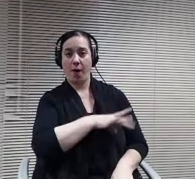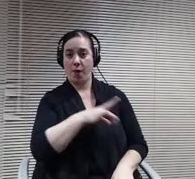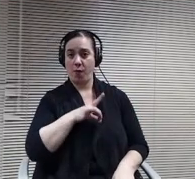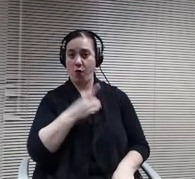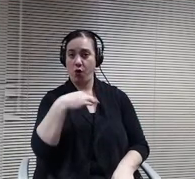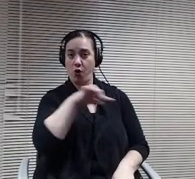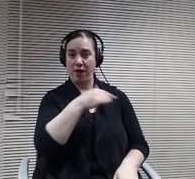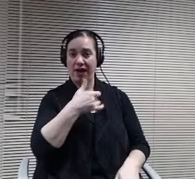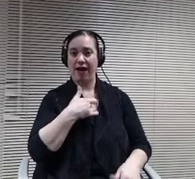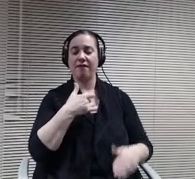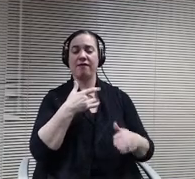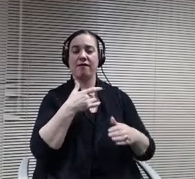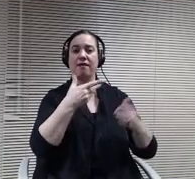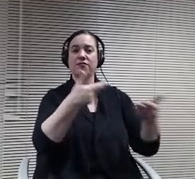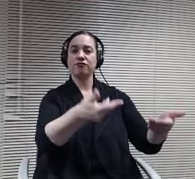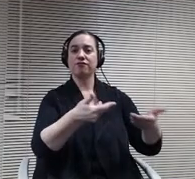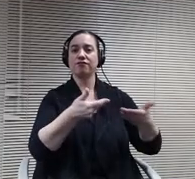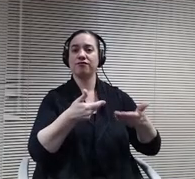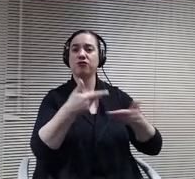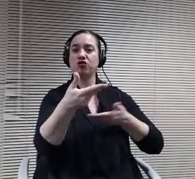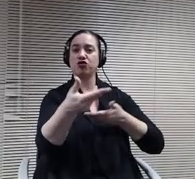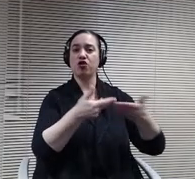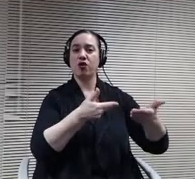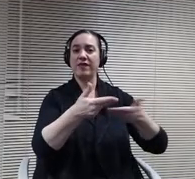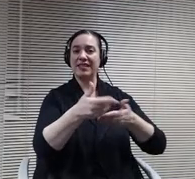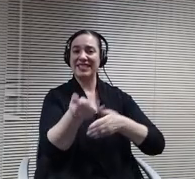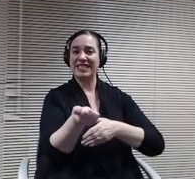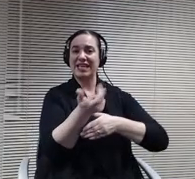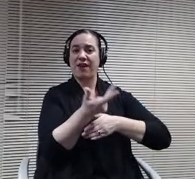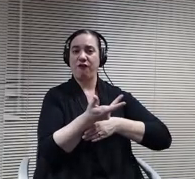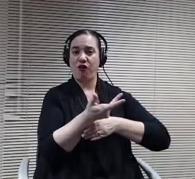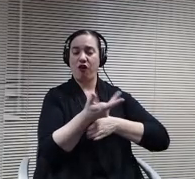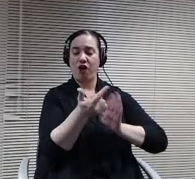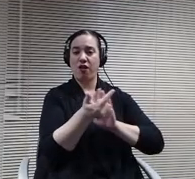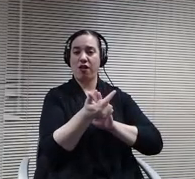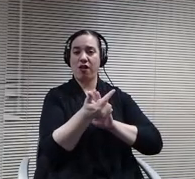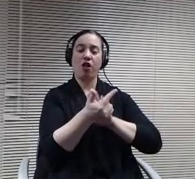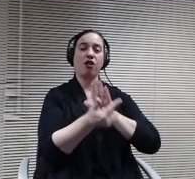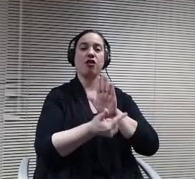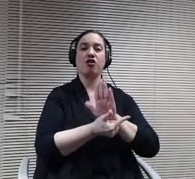of several law firms over the years for various reasons.